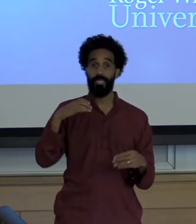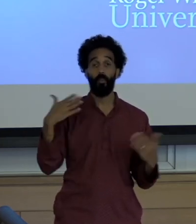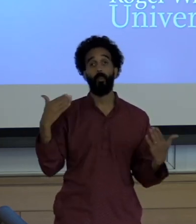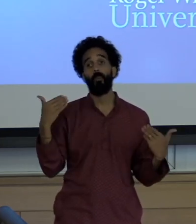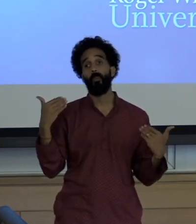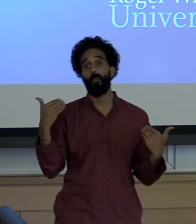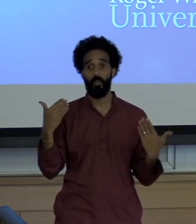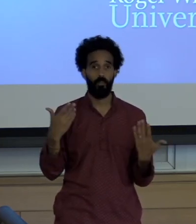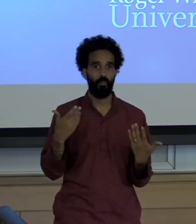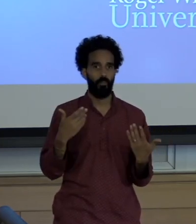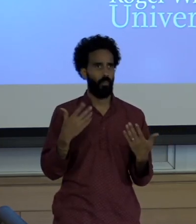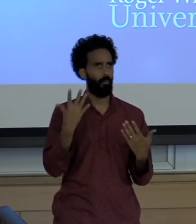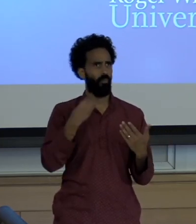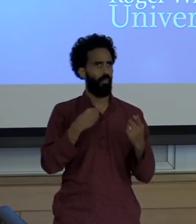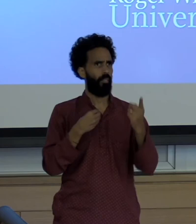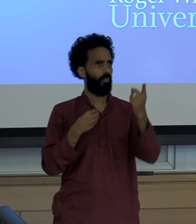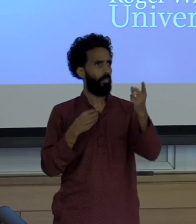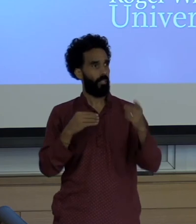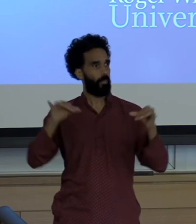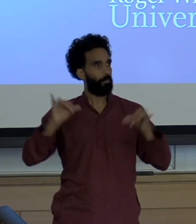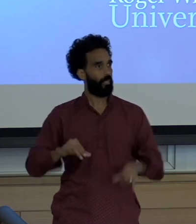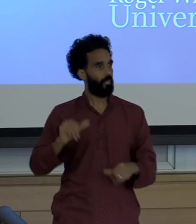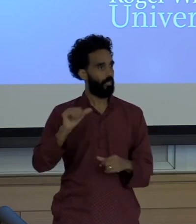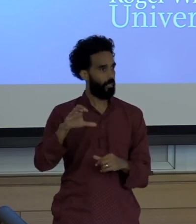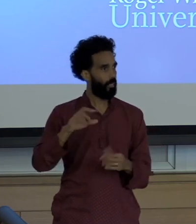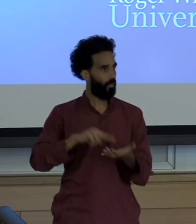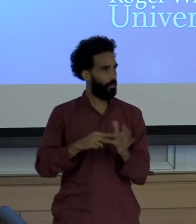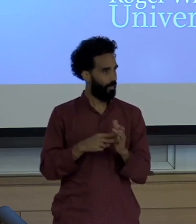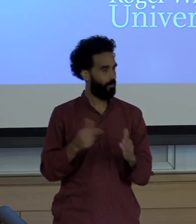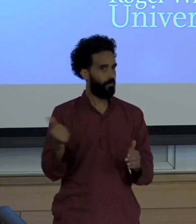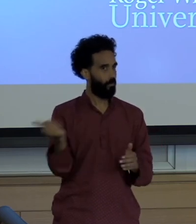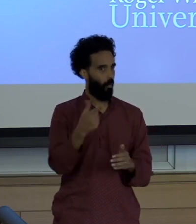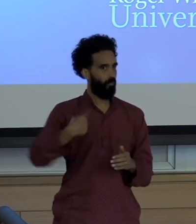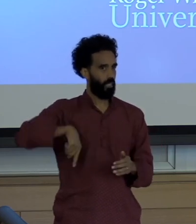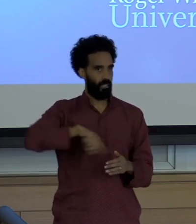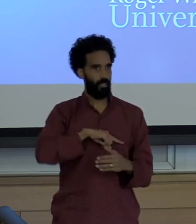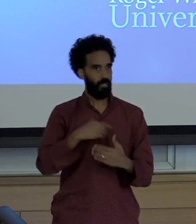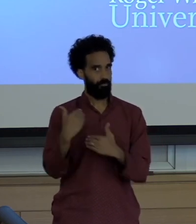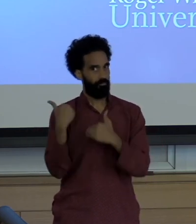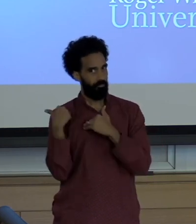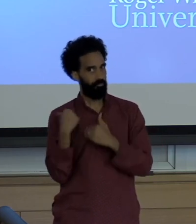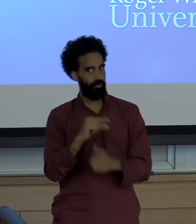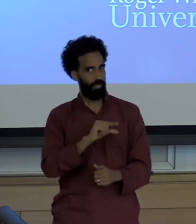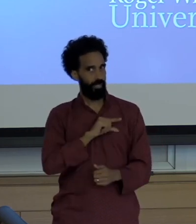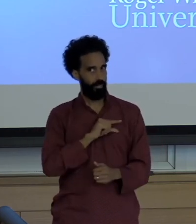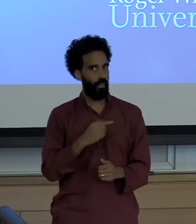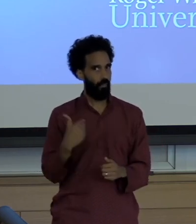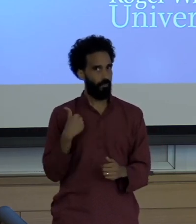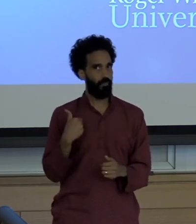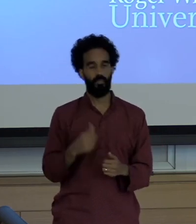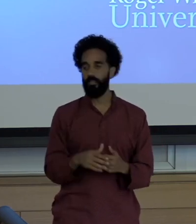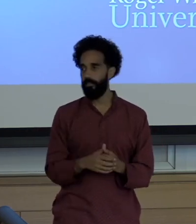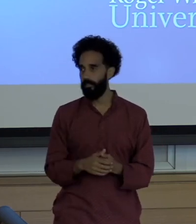So all of us are a part of this challenge but to this, to the challenge of